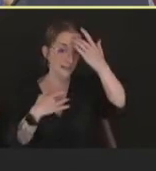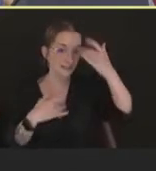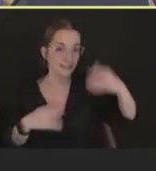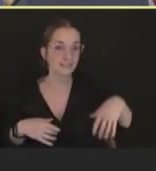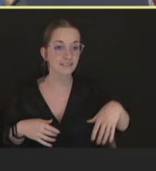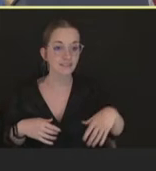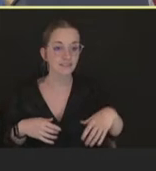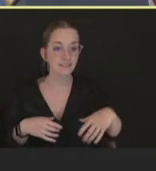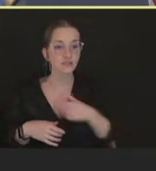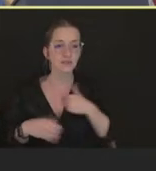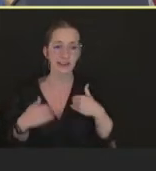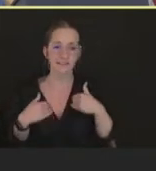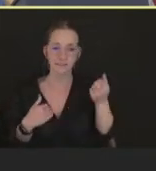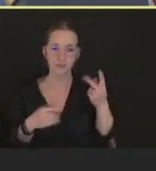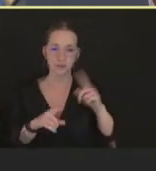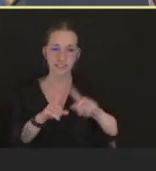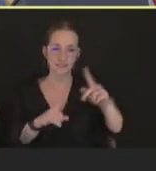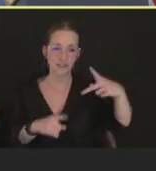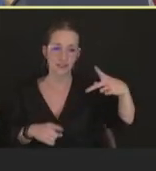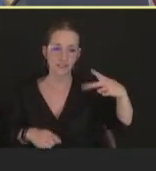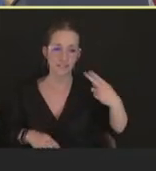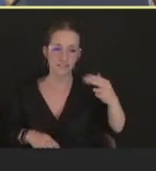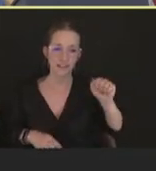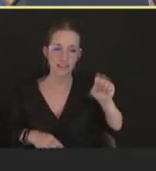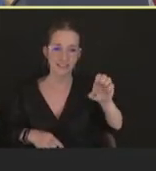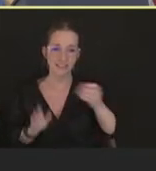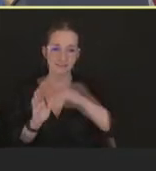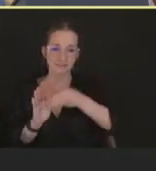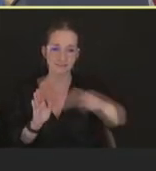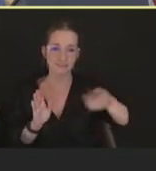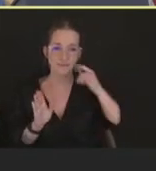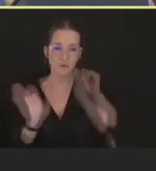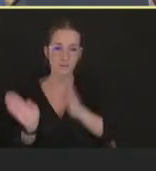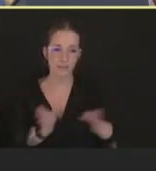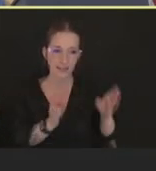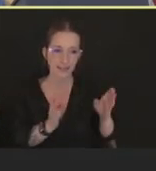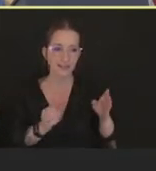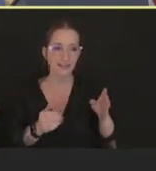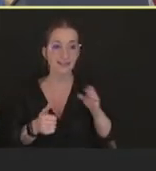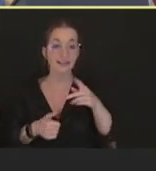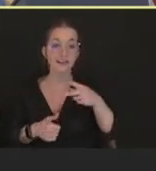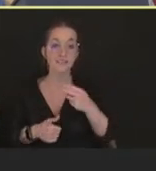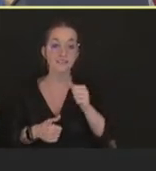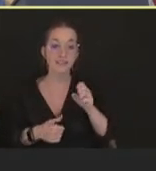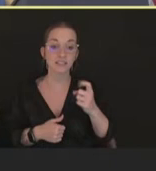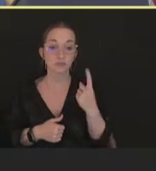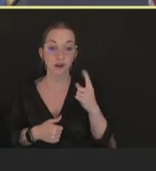So the -- in phase one in June of 2022, and actually beginning in May, vaccine